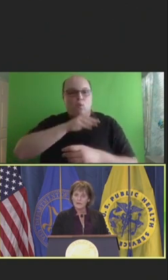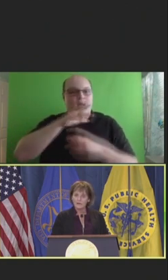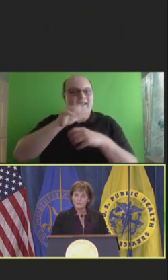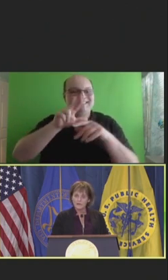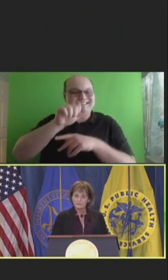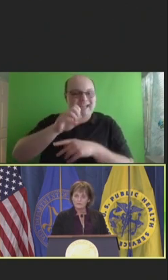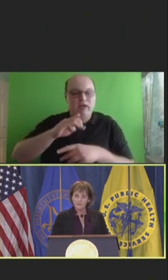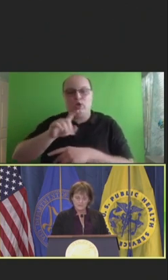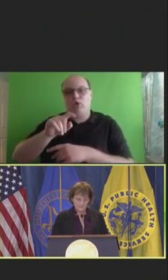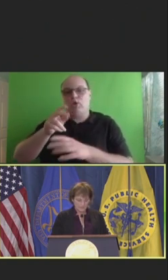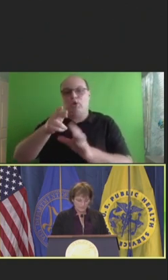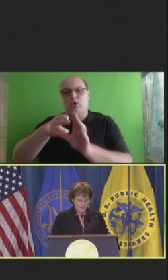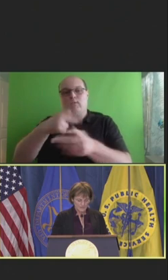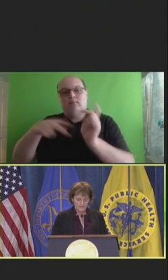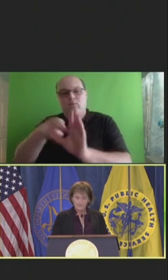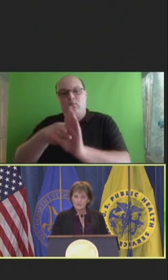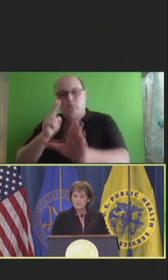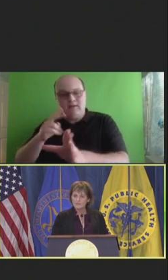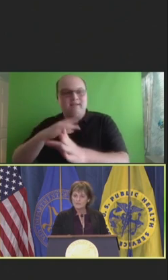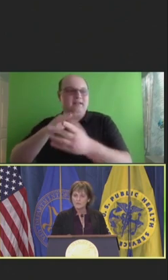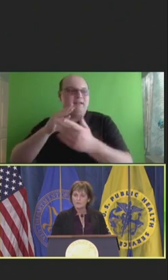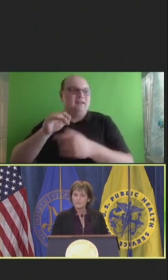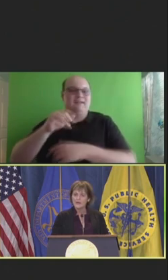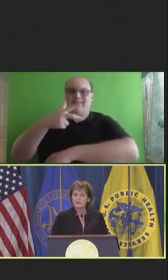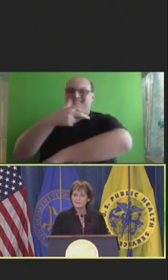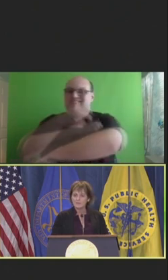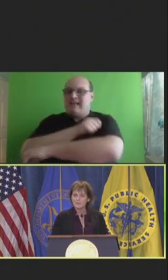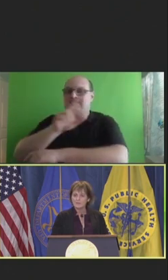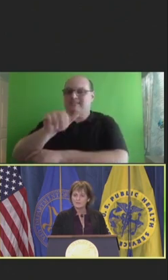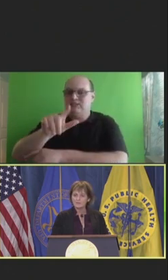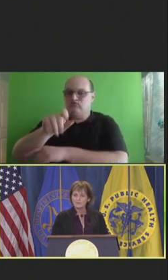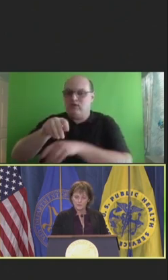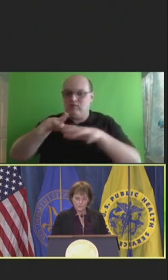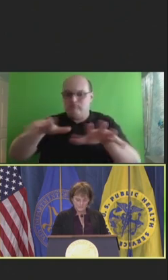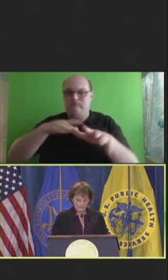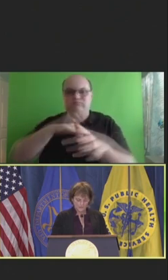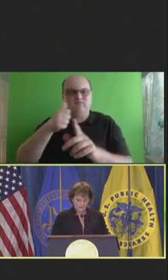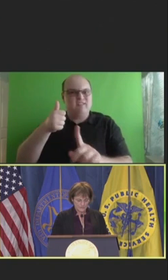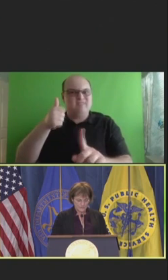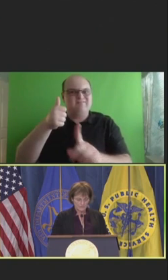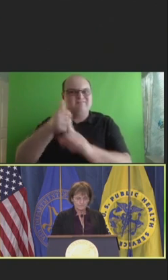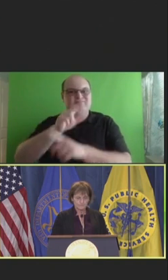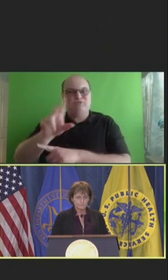outcomes, vaccine rates, these have profound implications for the U.S. Healthcare system.